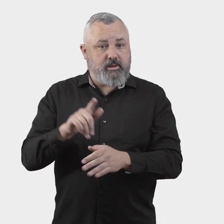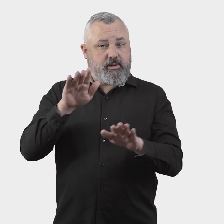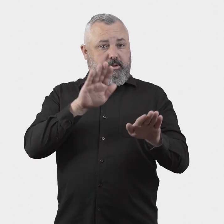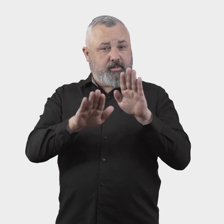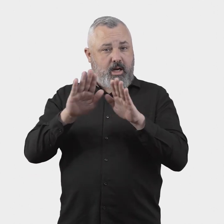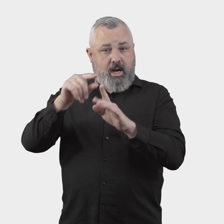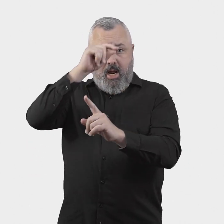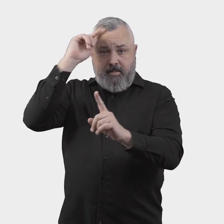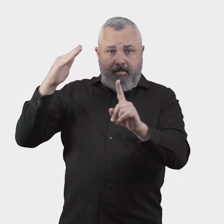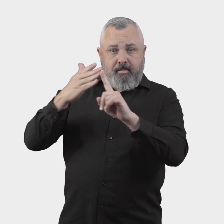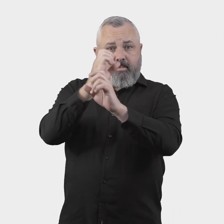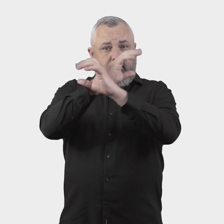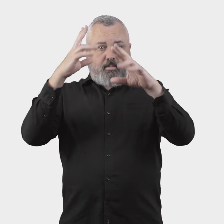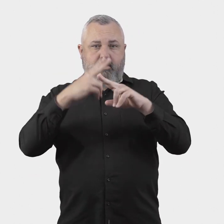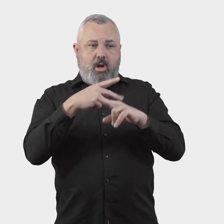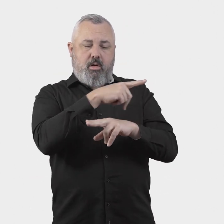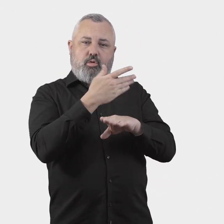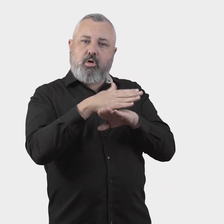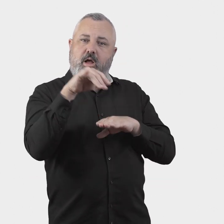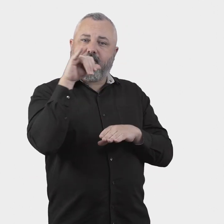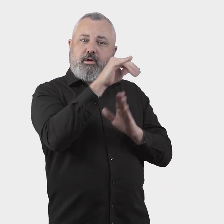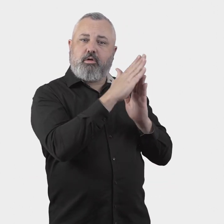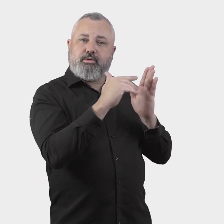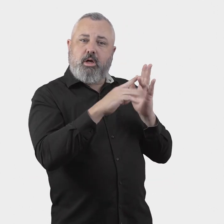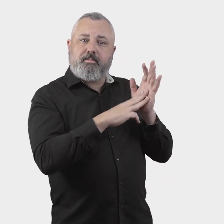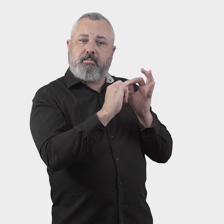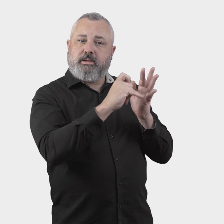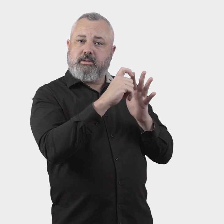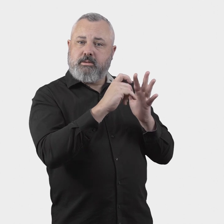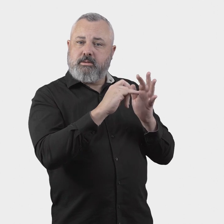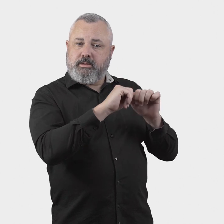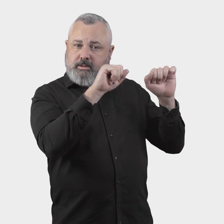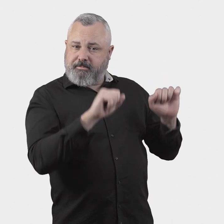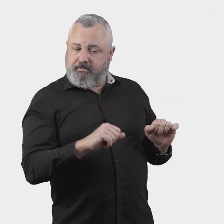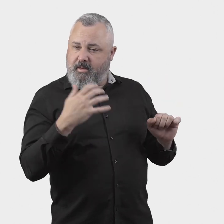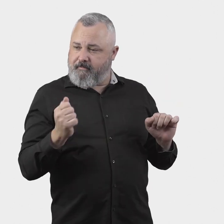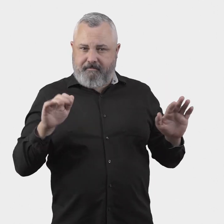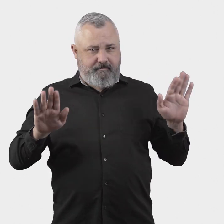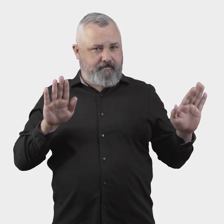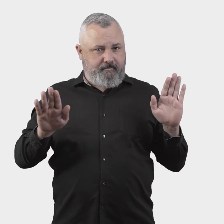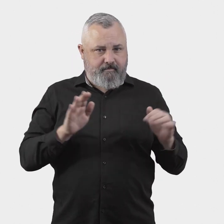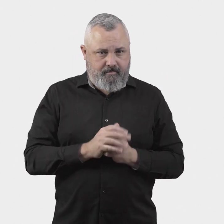considered relevant to the Australian aviation industry.